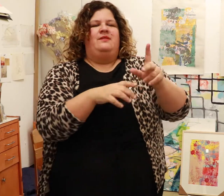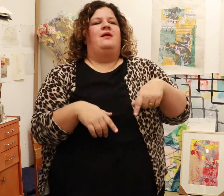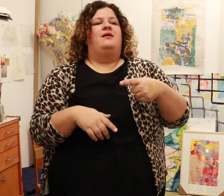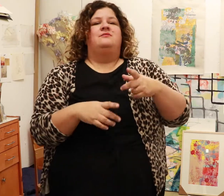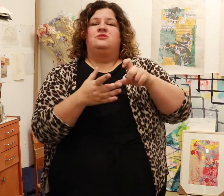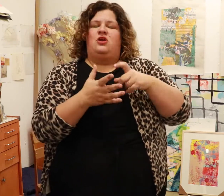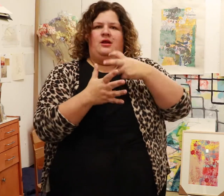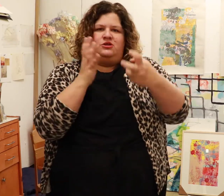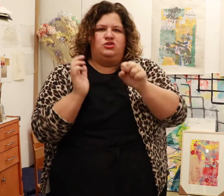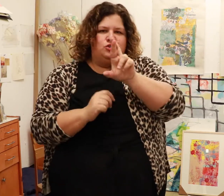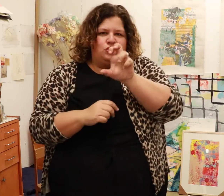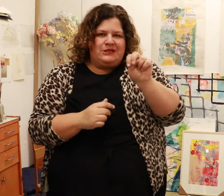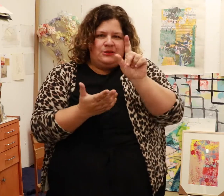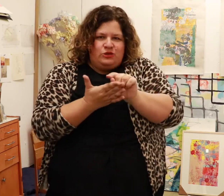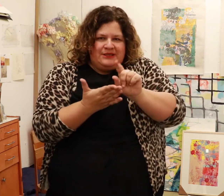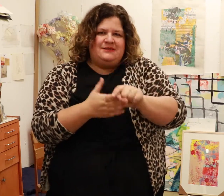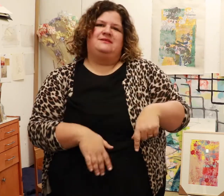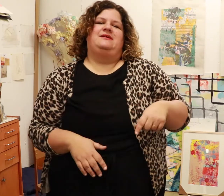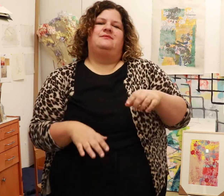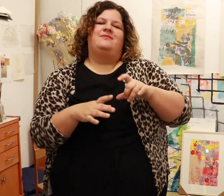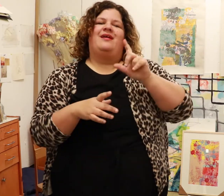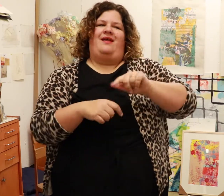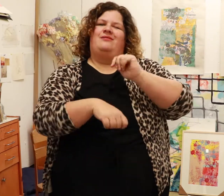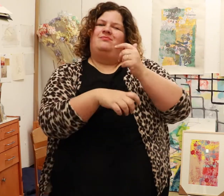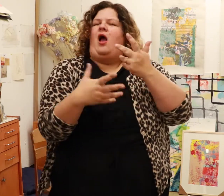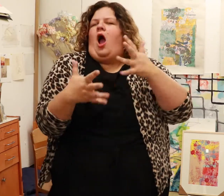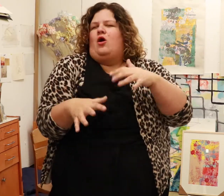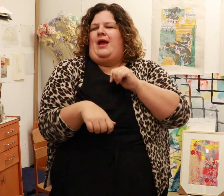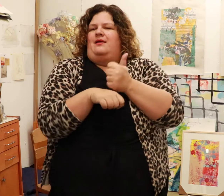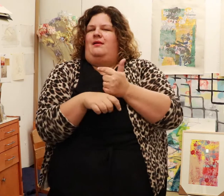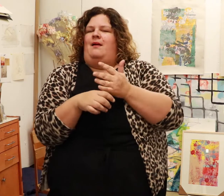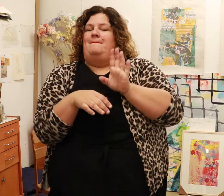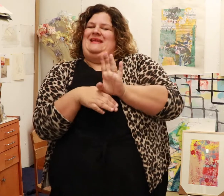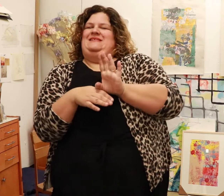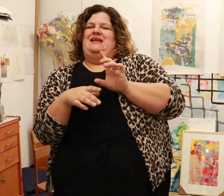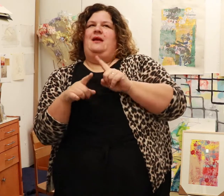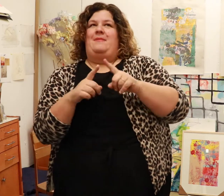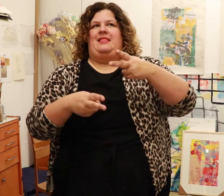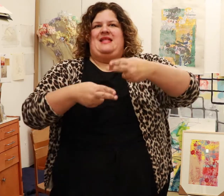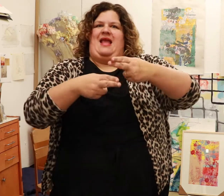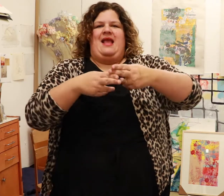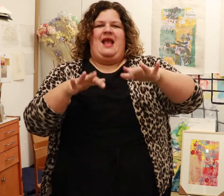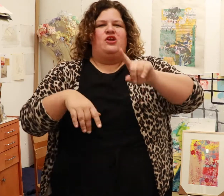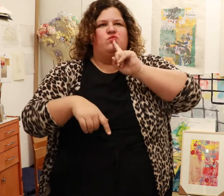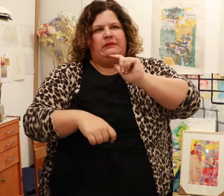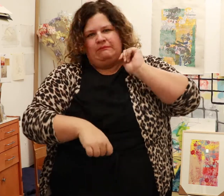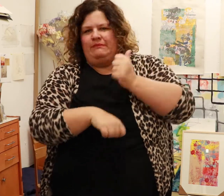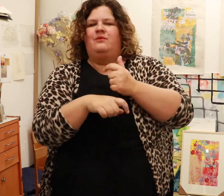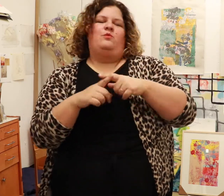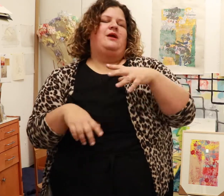I started getting into screenprinting. At that point, I already had a small business, but I finally gave it a name --